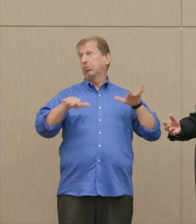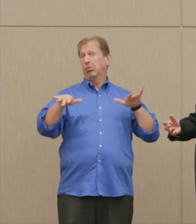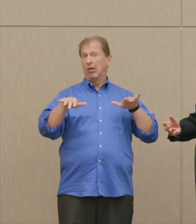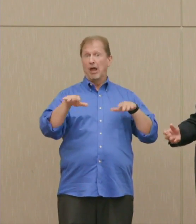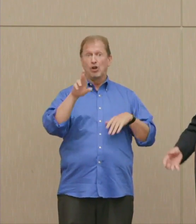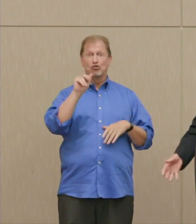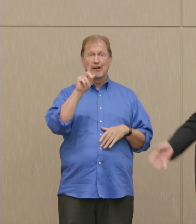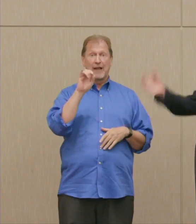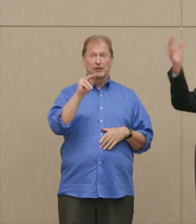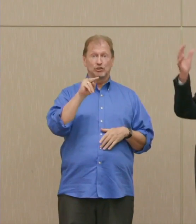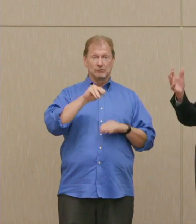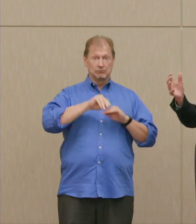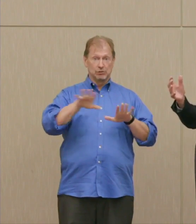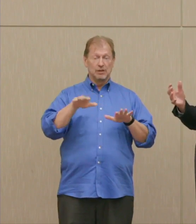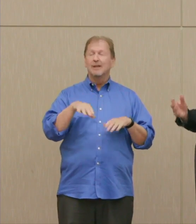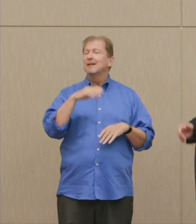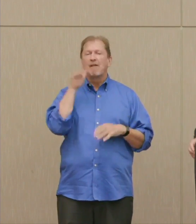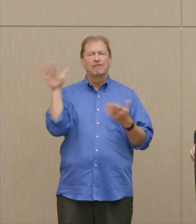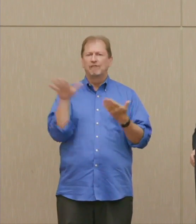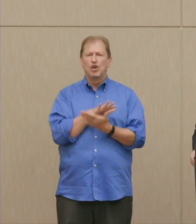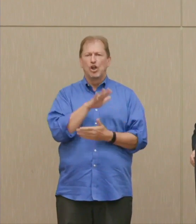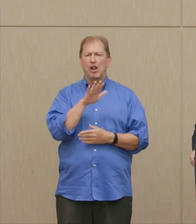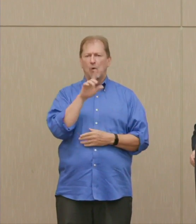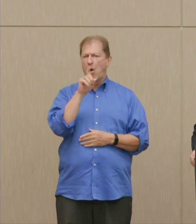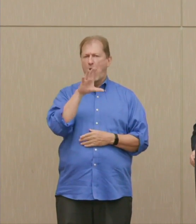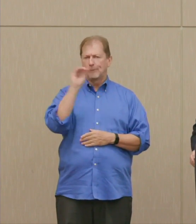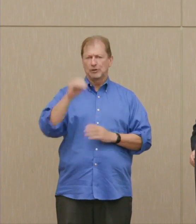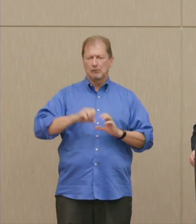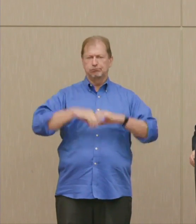Dr. Ellsberg: It wouldn't have blown up Chicago, but had it gone out of control, which they